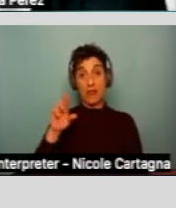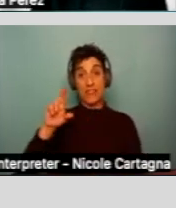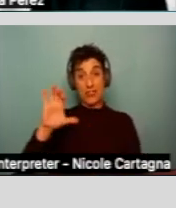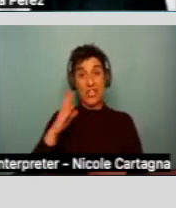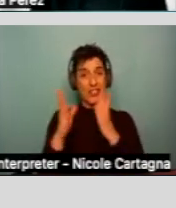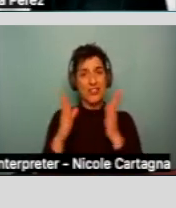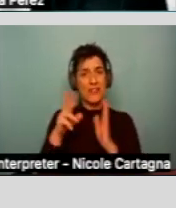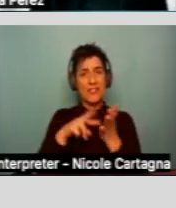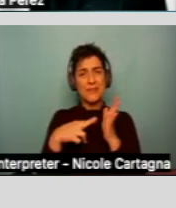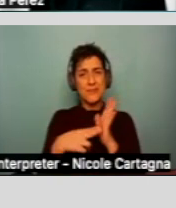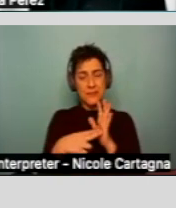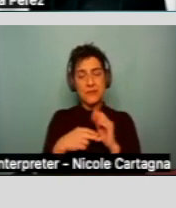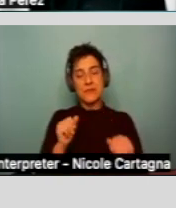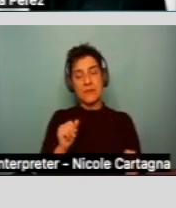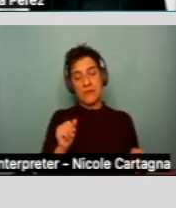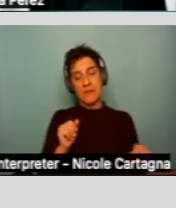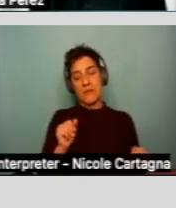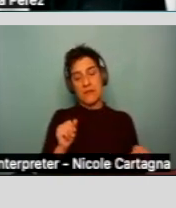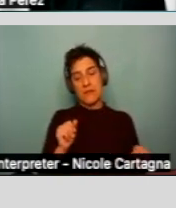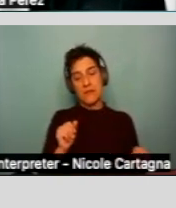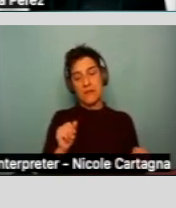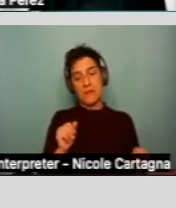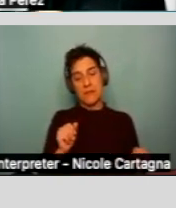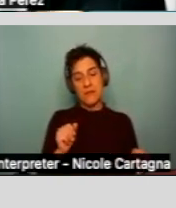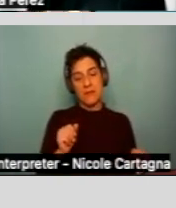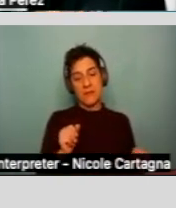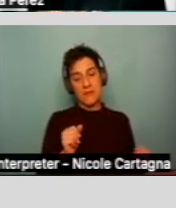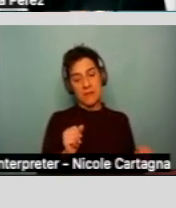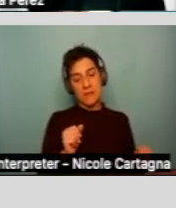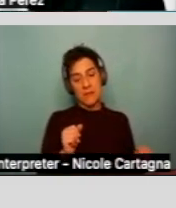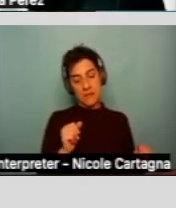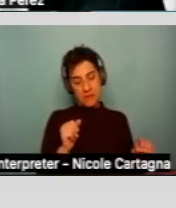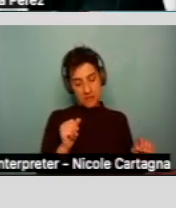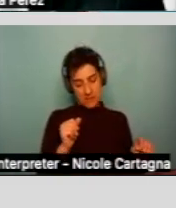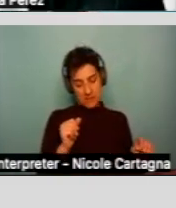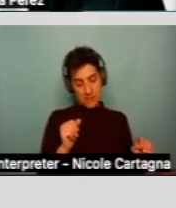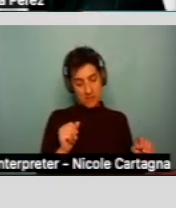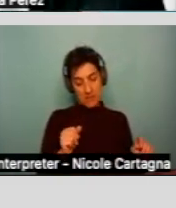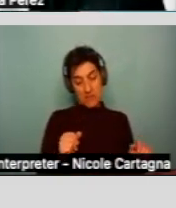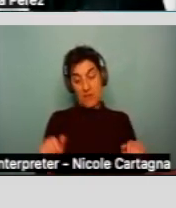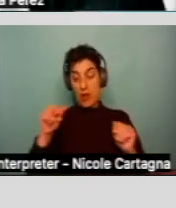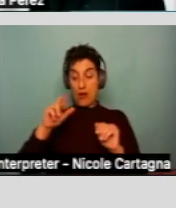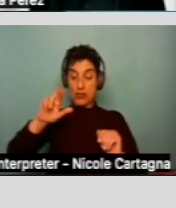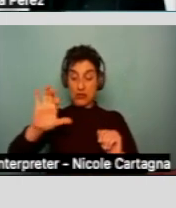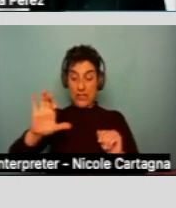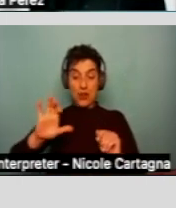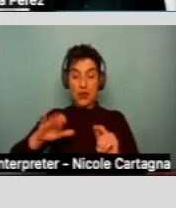looking at what services a regional center could provide to the clients to lessen the